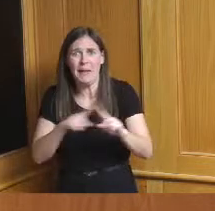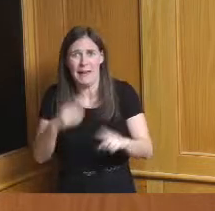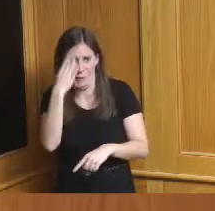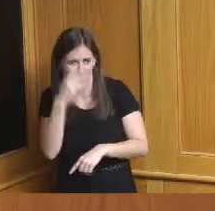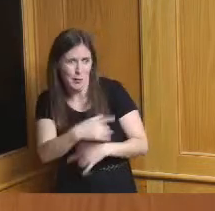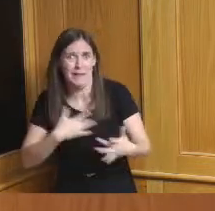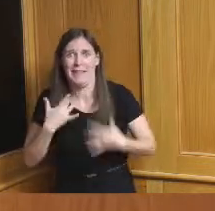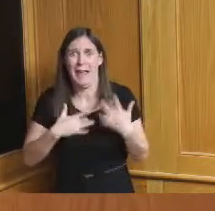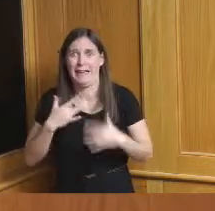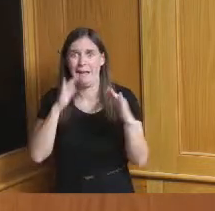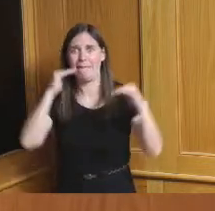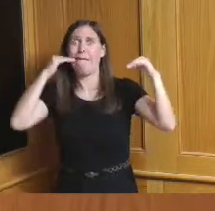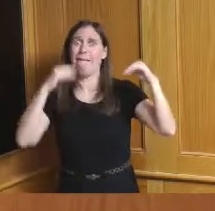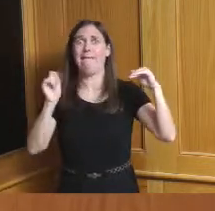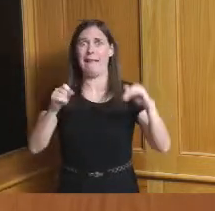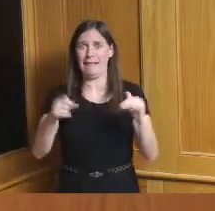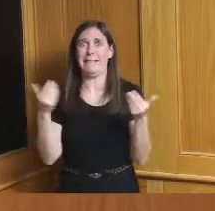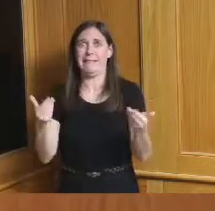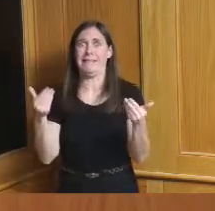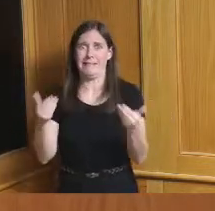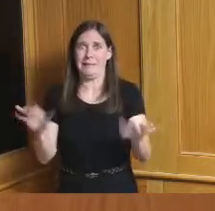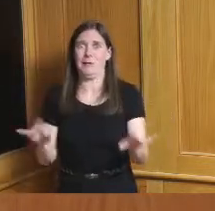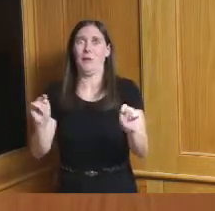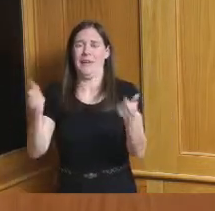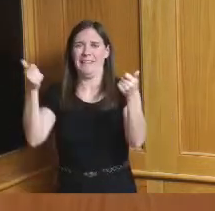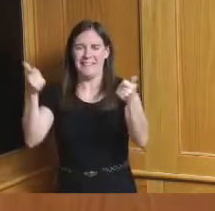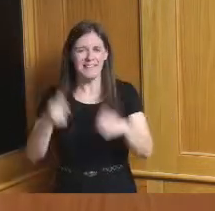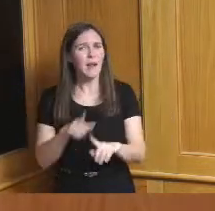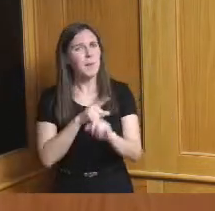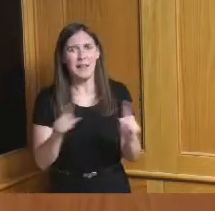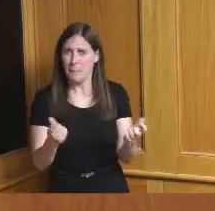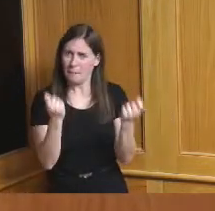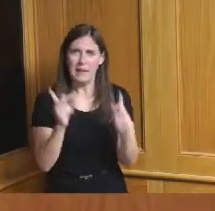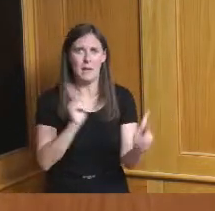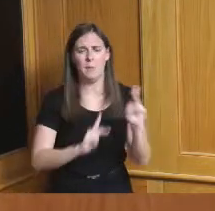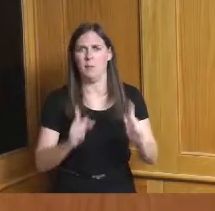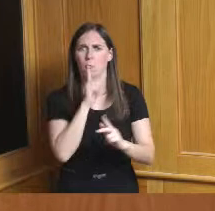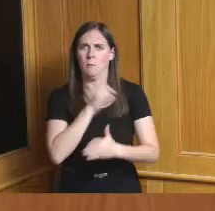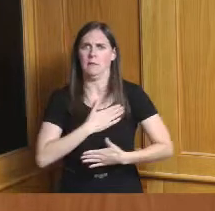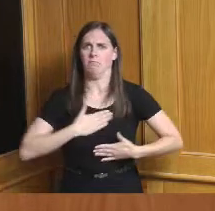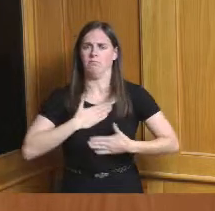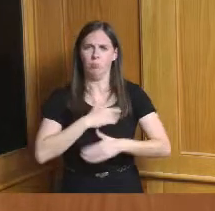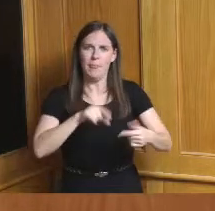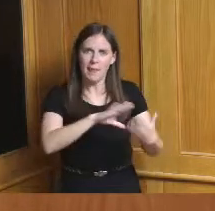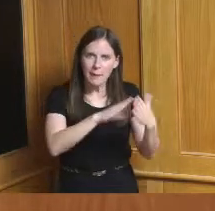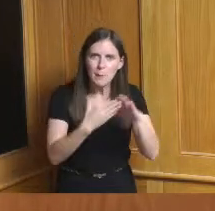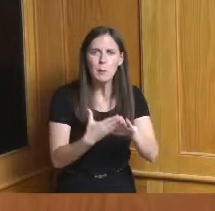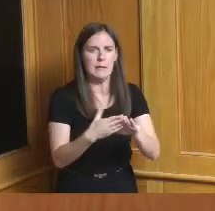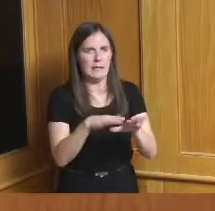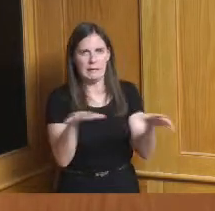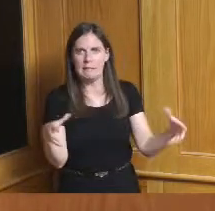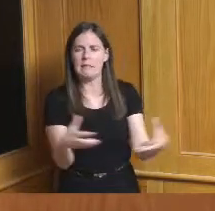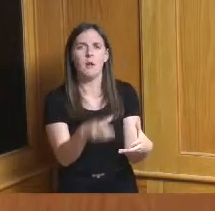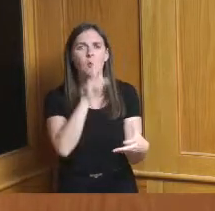saying yes let's do it but it was so well received by the communities they were so grateful